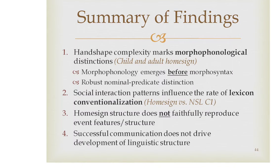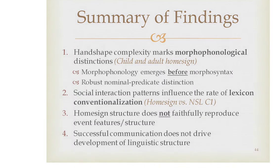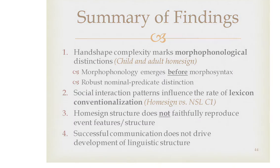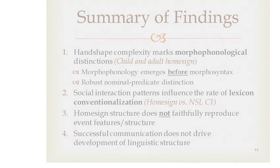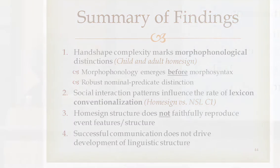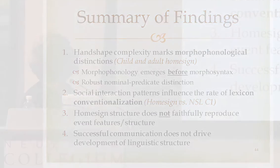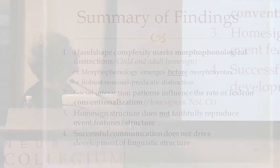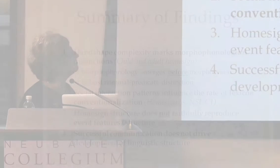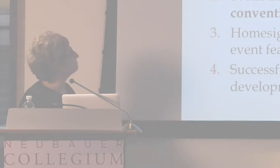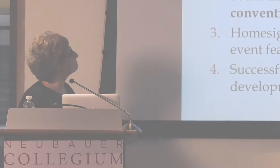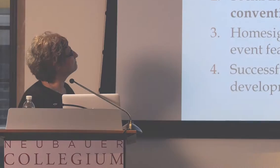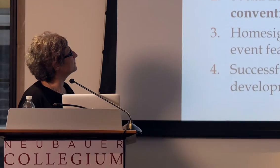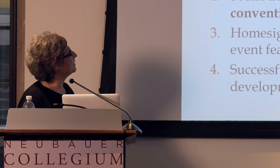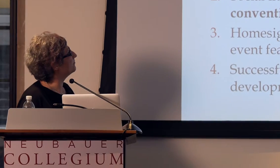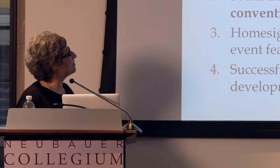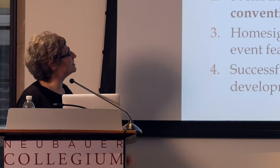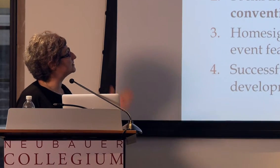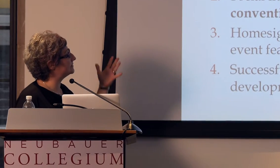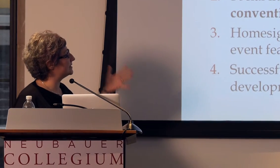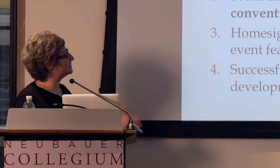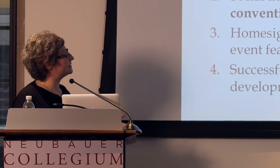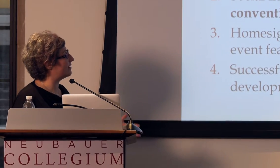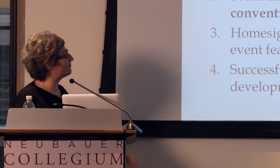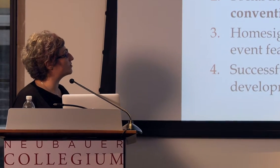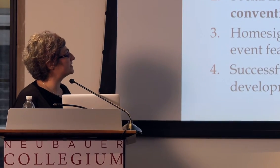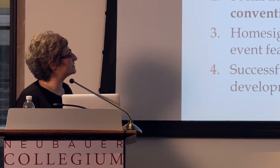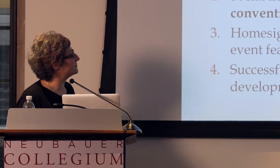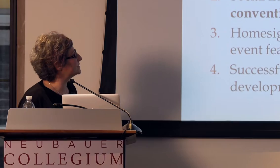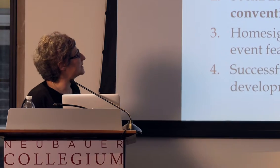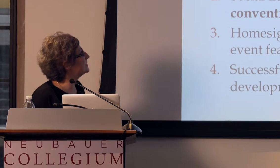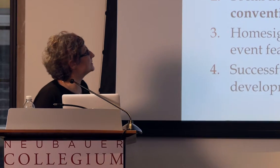that I've described to you from these four sets of studies.